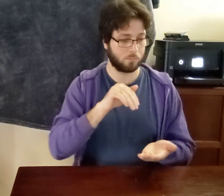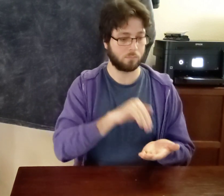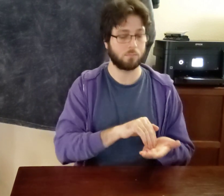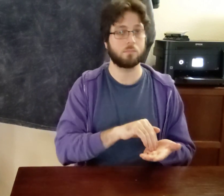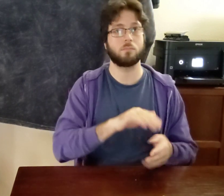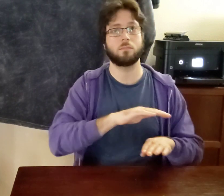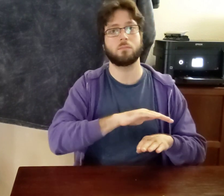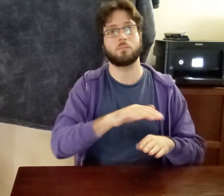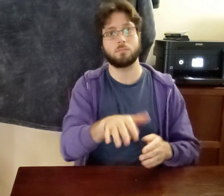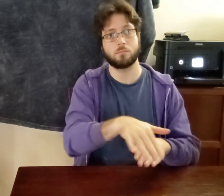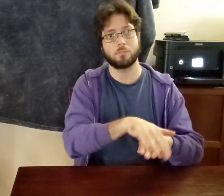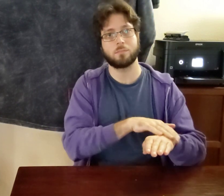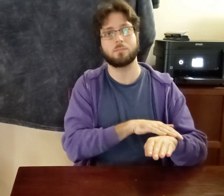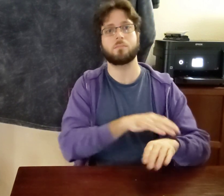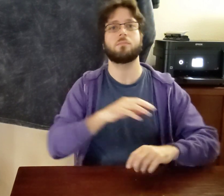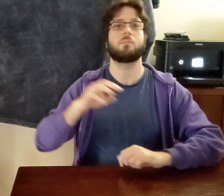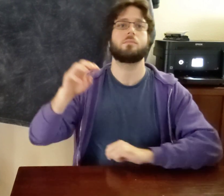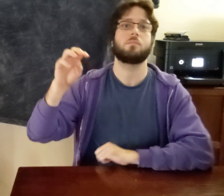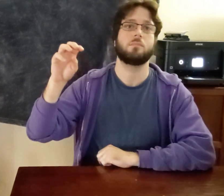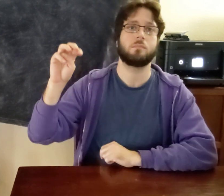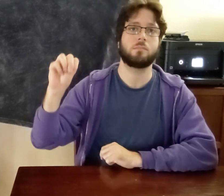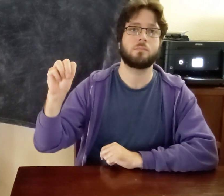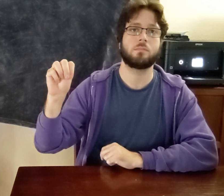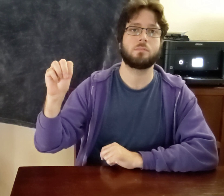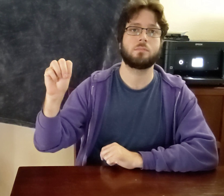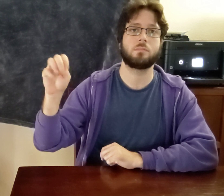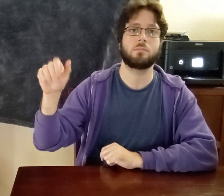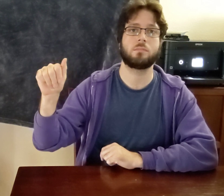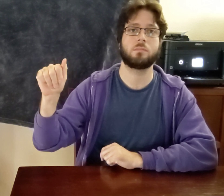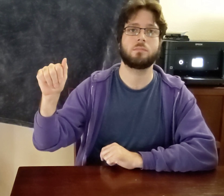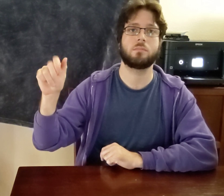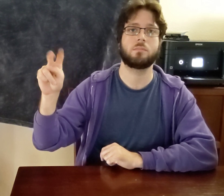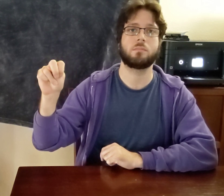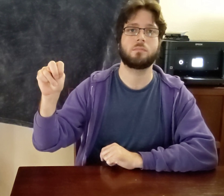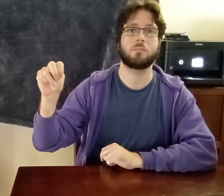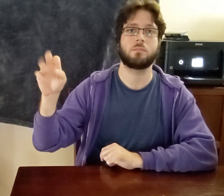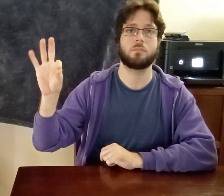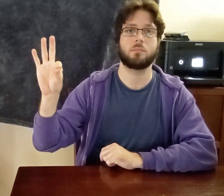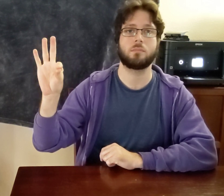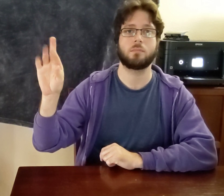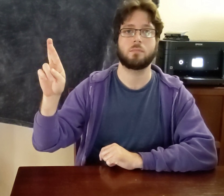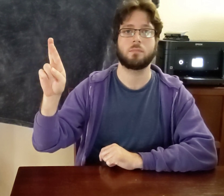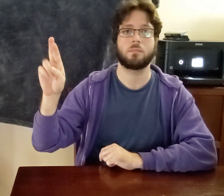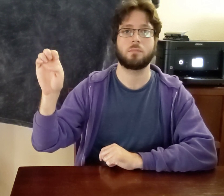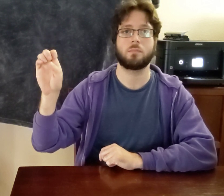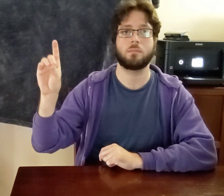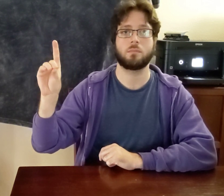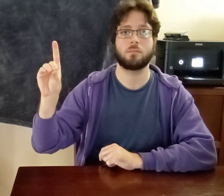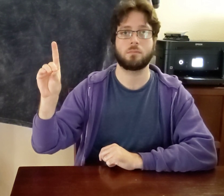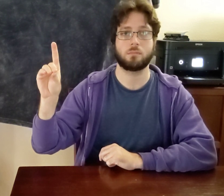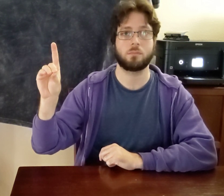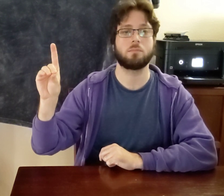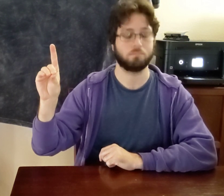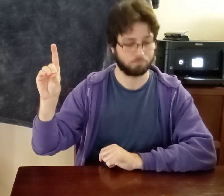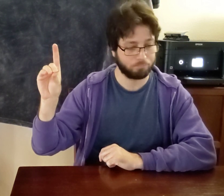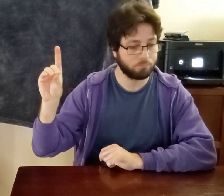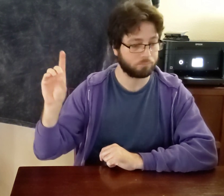AGAIN SLOW M-A-N-F-R-E-D